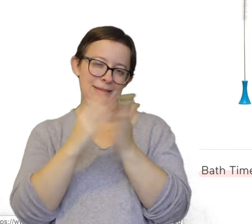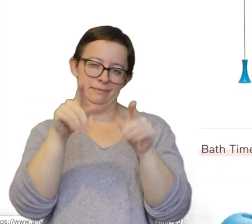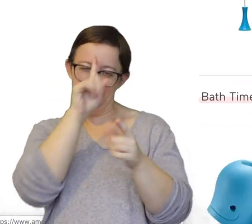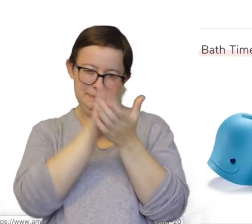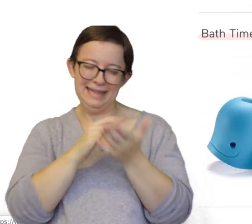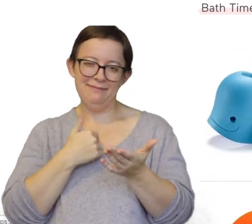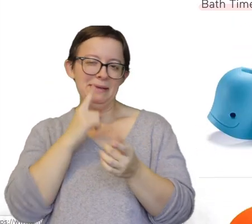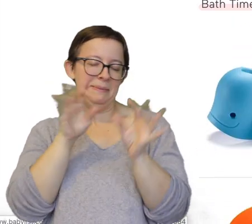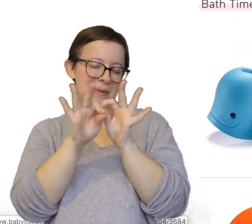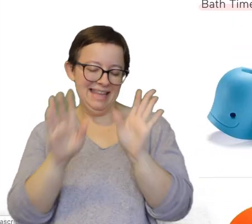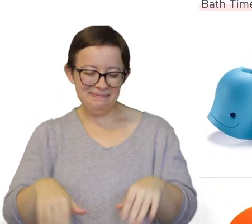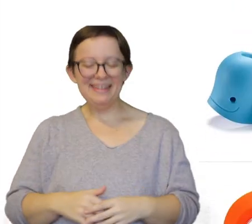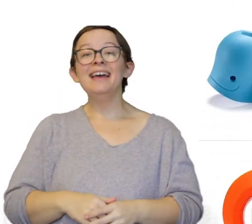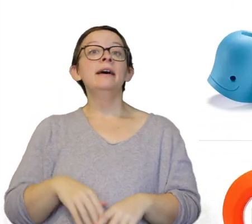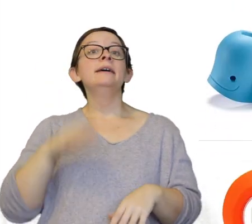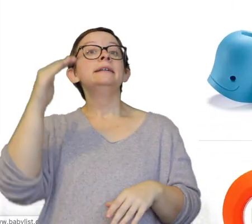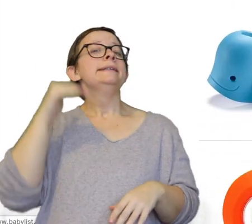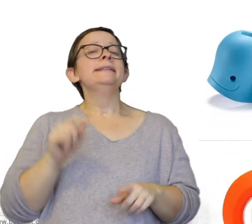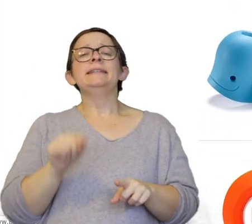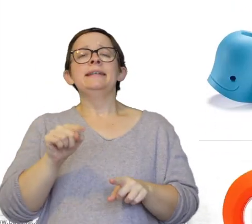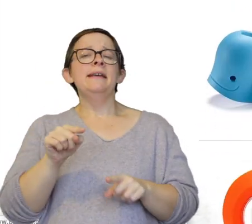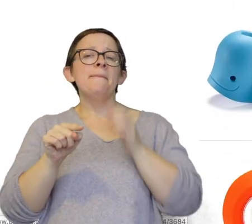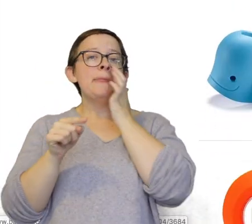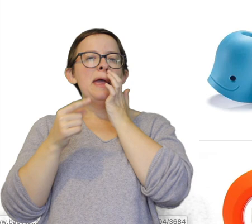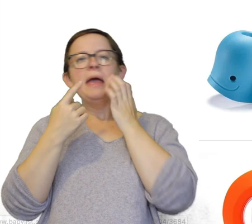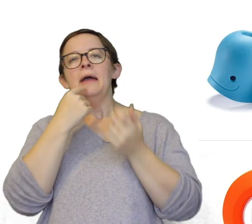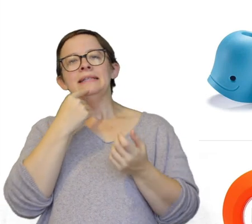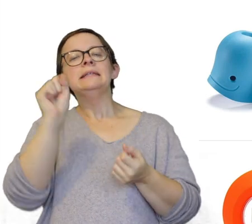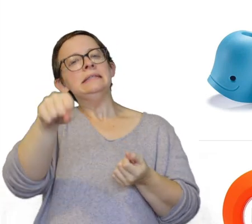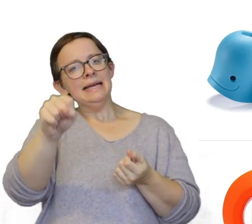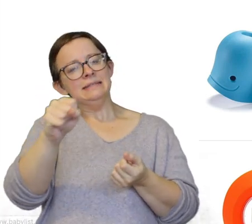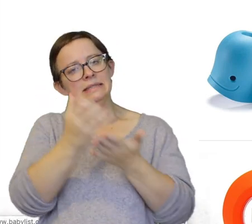Believe me you, it'll be worth it. Um this one I would say yes... get it.